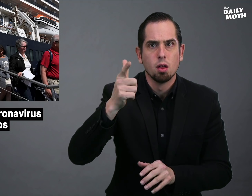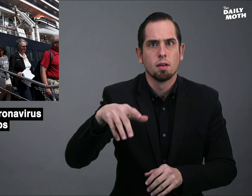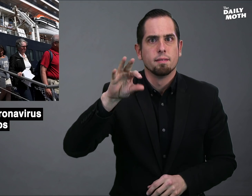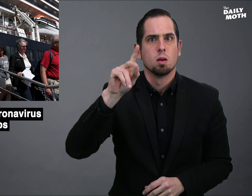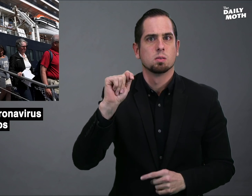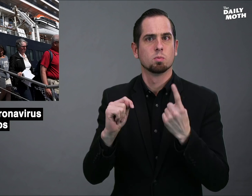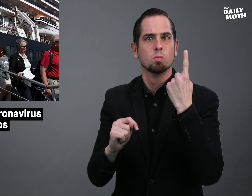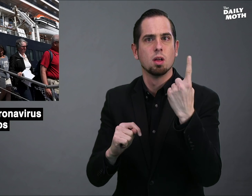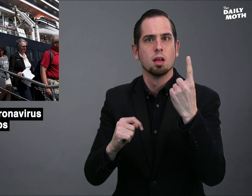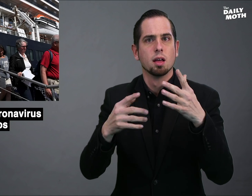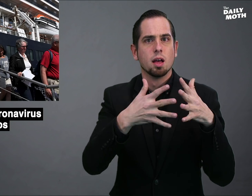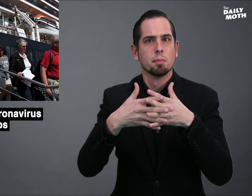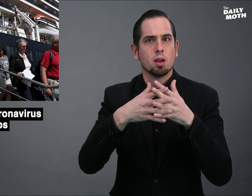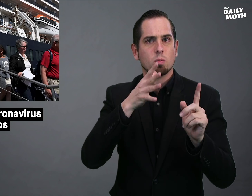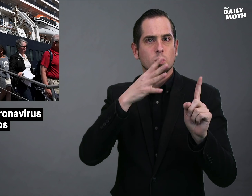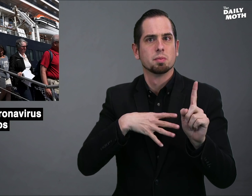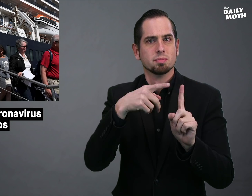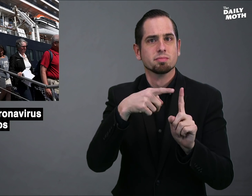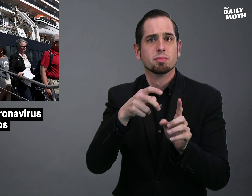several days ago only to find that an American woman